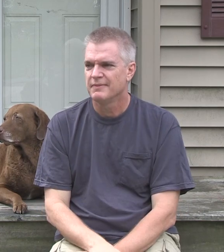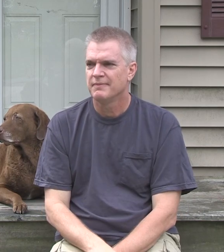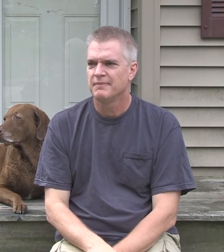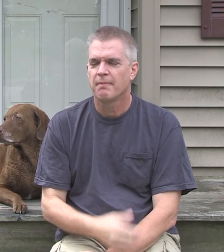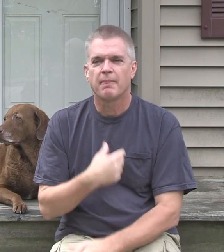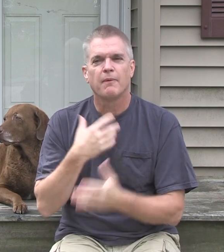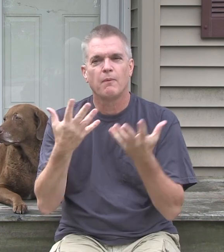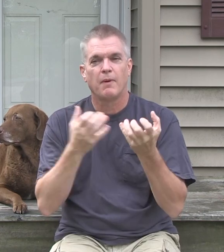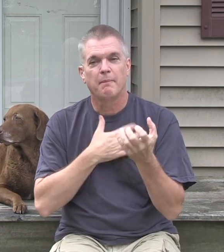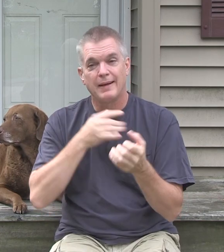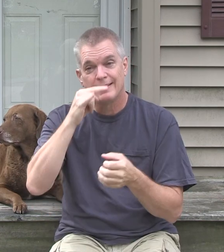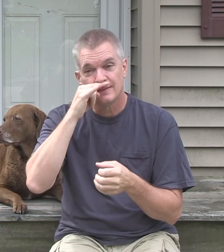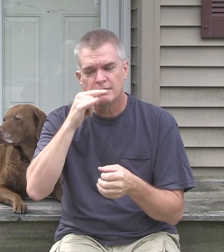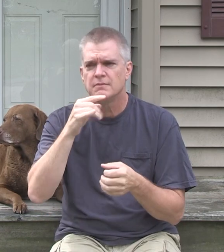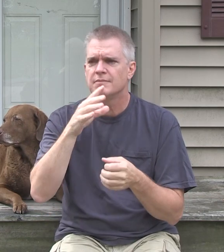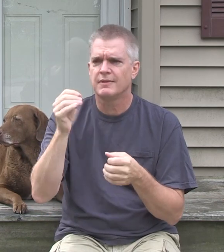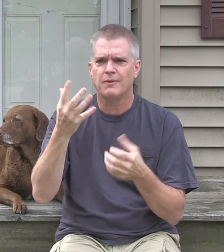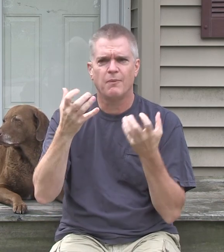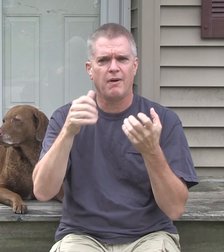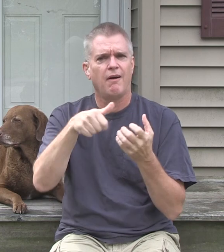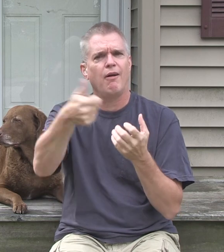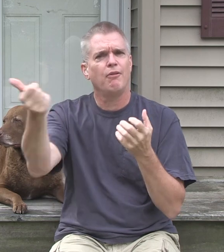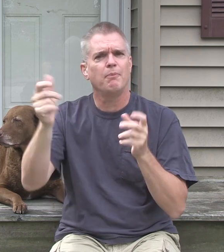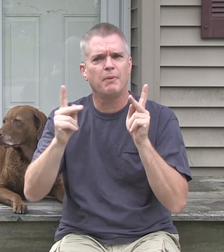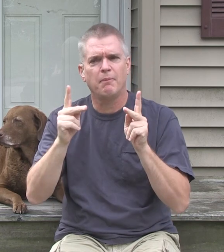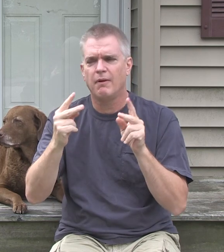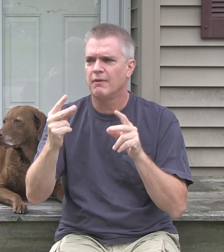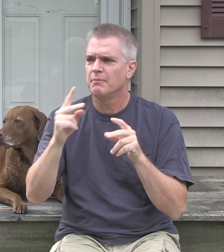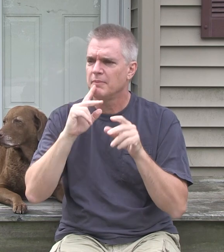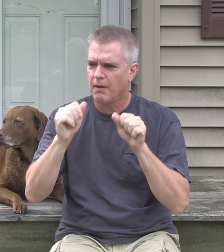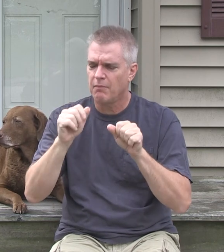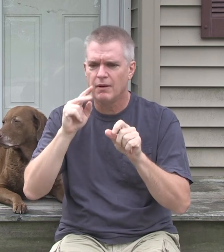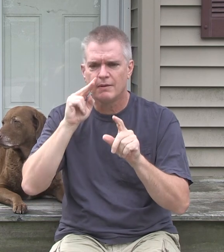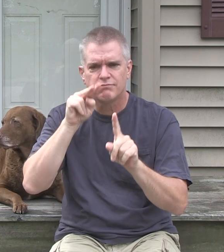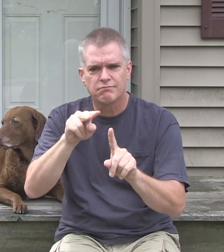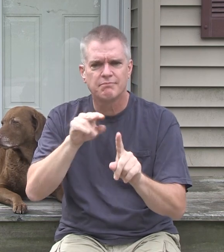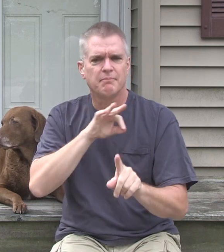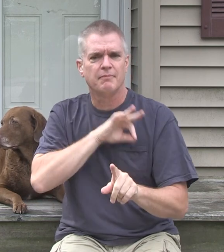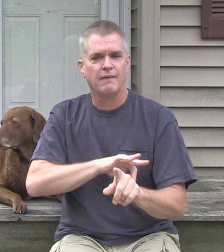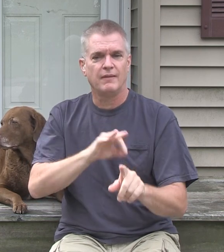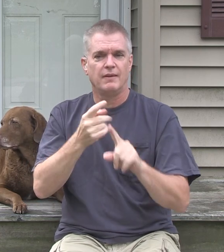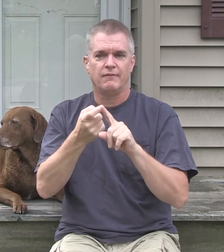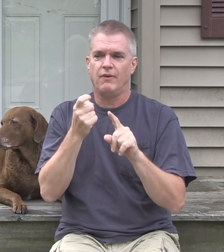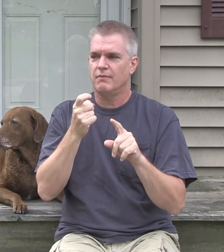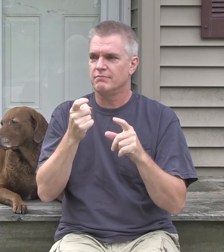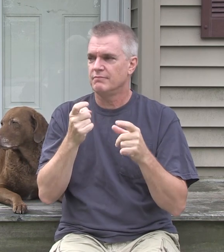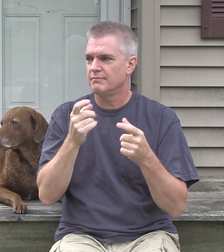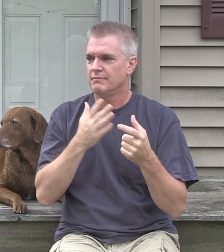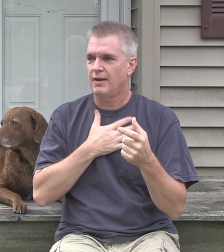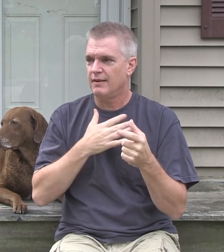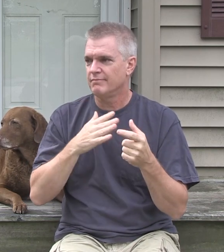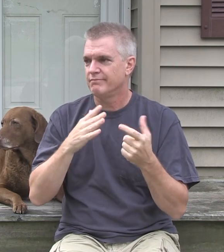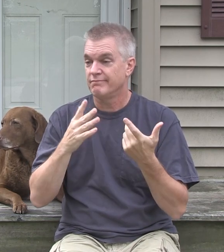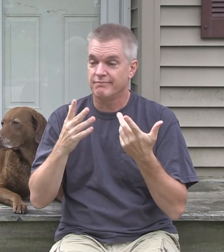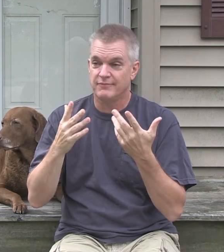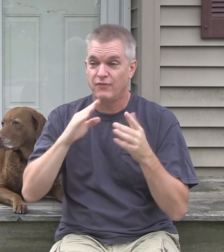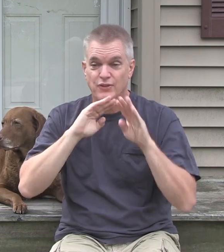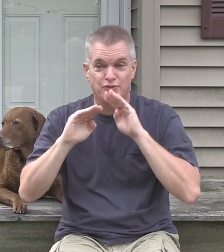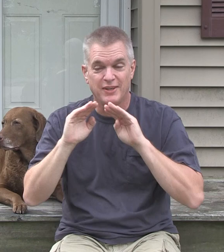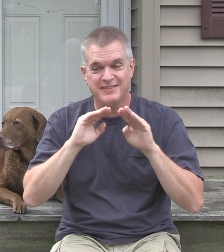I want my kids, and I want other people to be able to watch this, and be able to benefit from my frustrations,